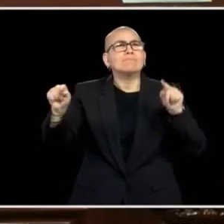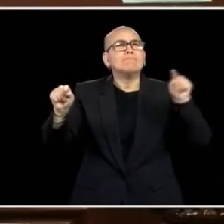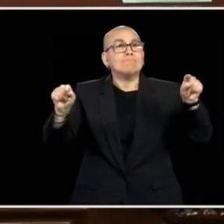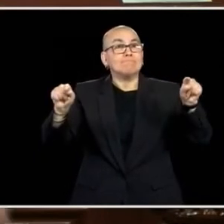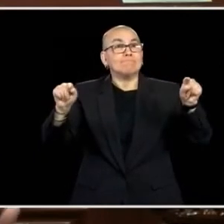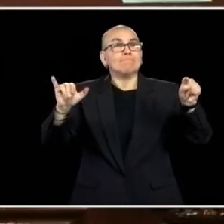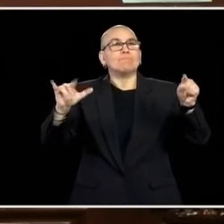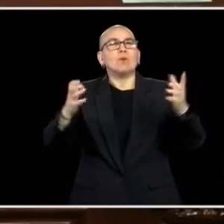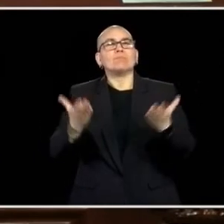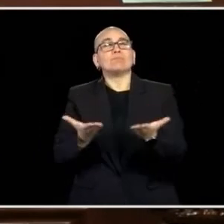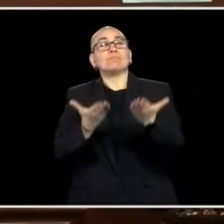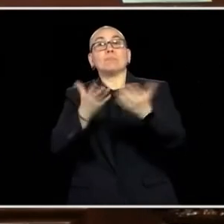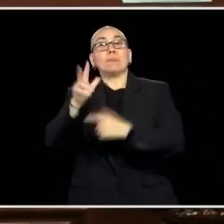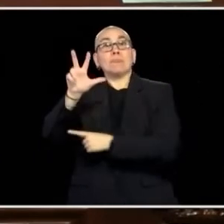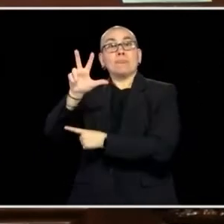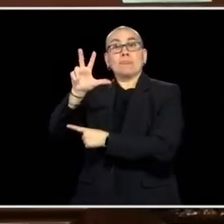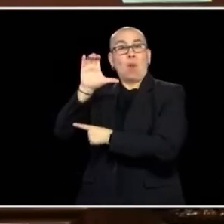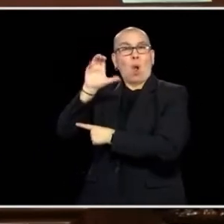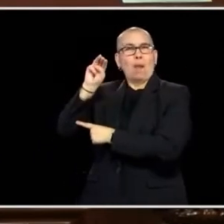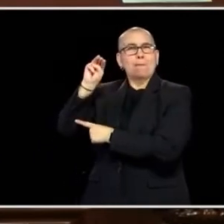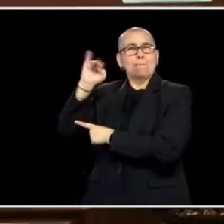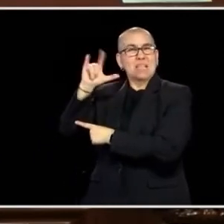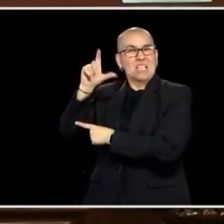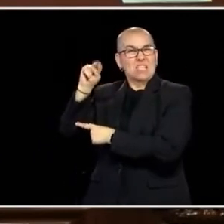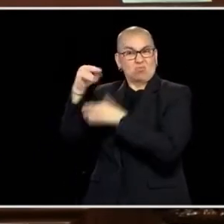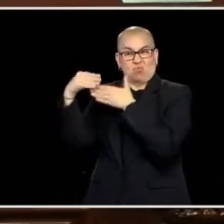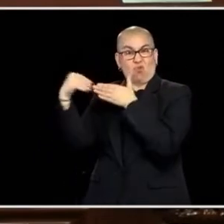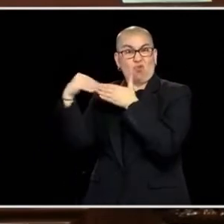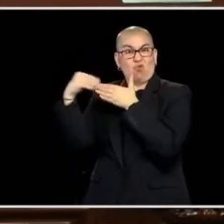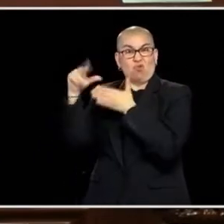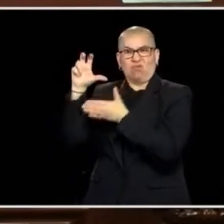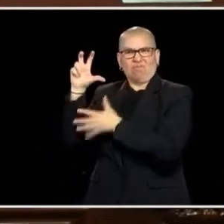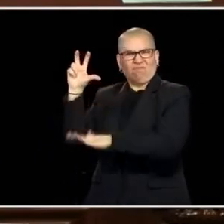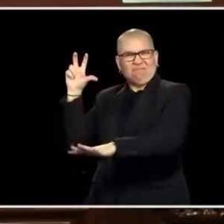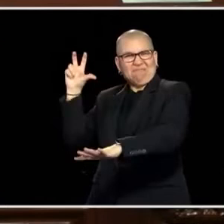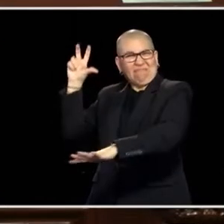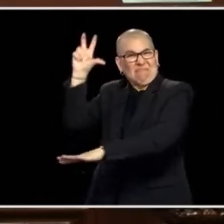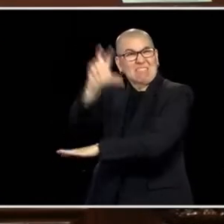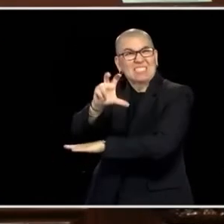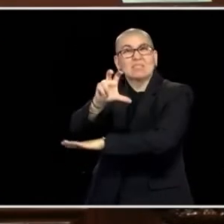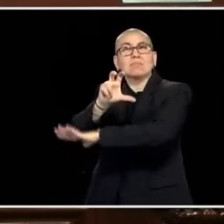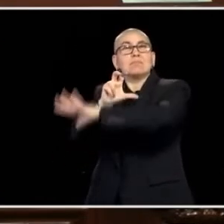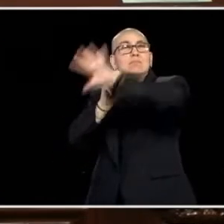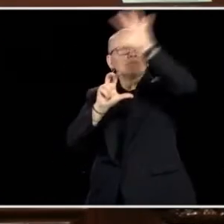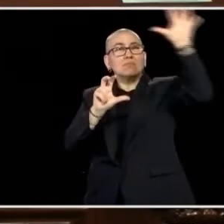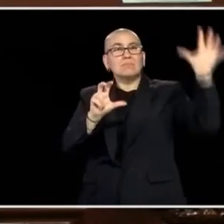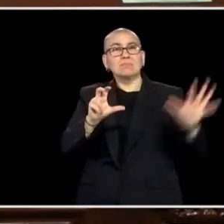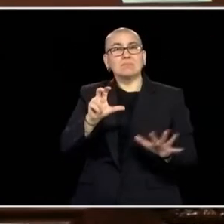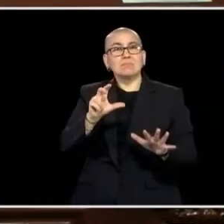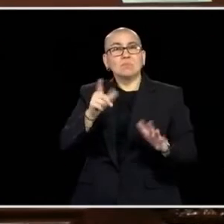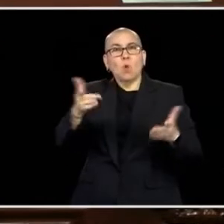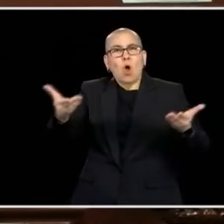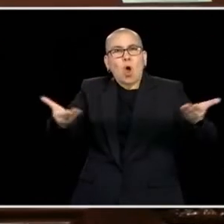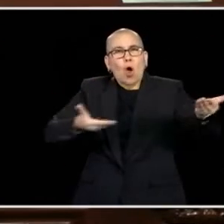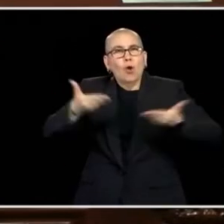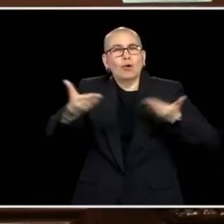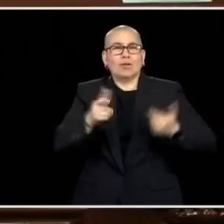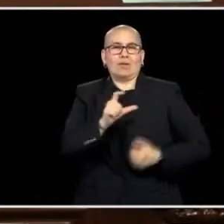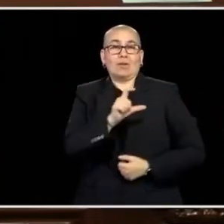MILLION INVESTMENT IN THESE COMMUNITIES. IN SOME OF THOSE COMMUNITIES, IT'S GOING TO MAKE SURE THAT THEY CAN HIRE THE LAW ENFORCEMENT OFFICERS THEY NEED. IN OTHER COMMUNITIES, IT'S